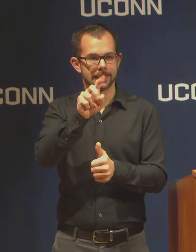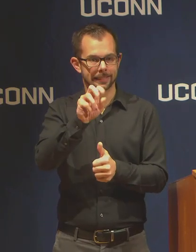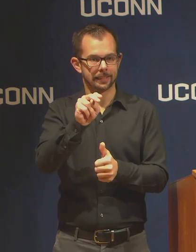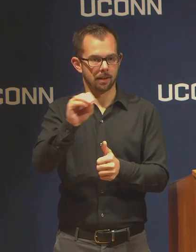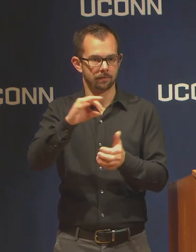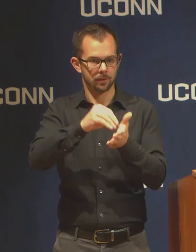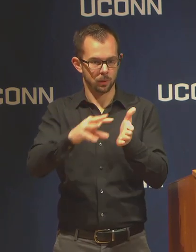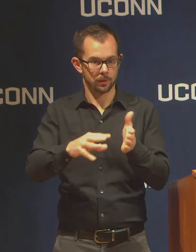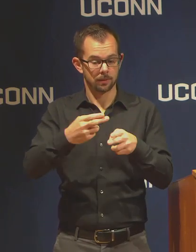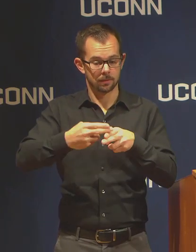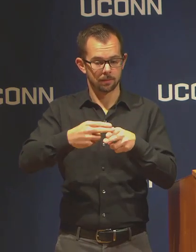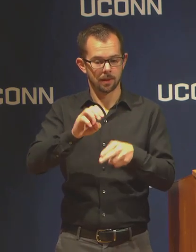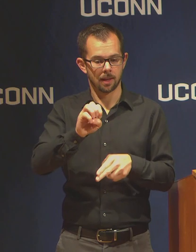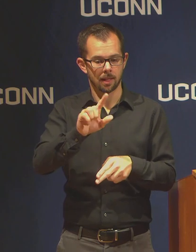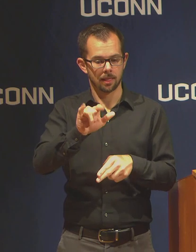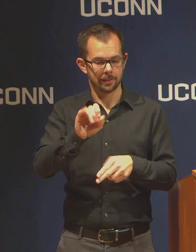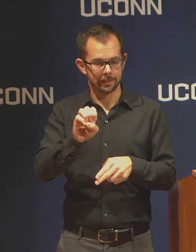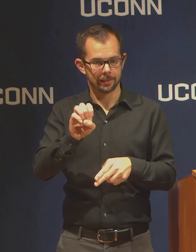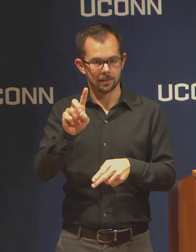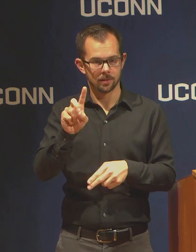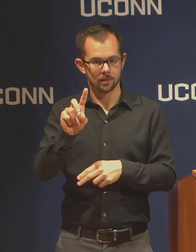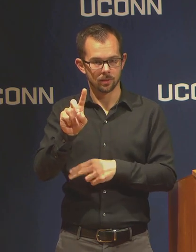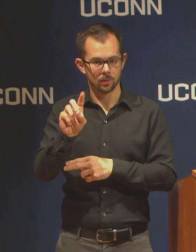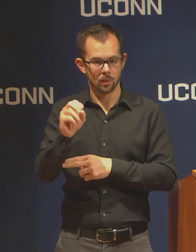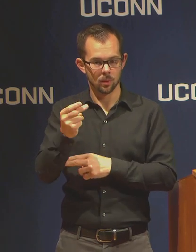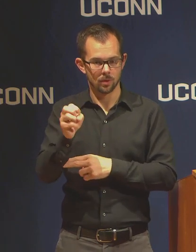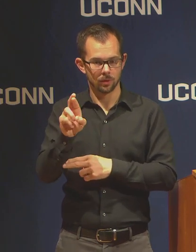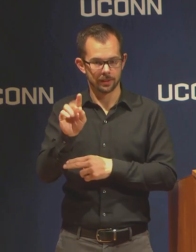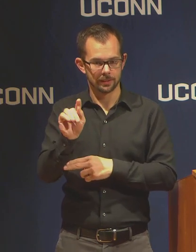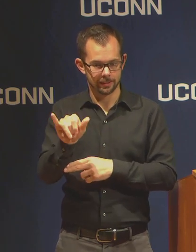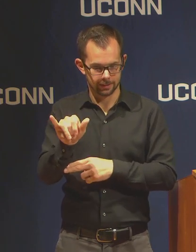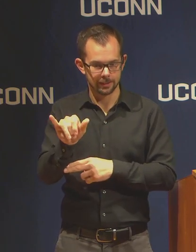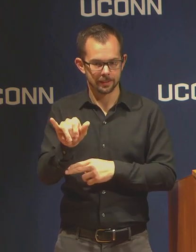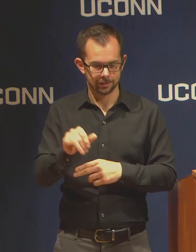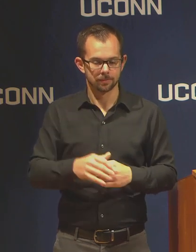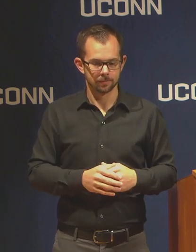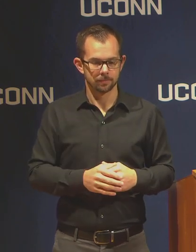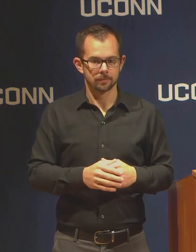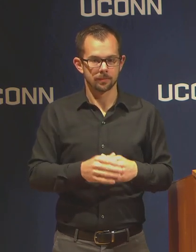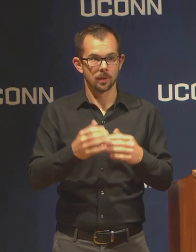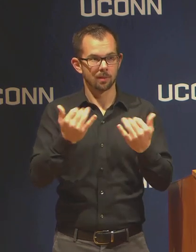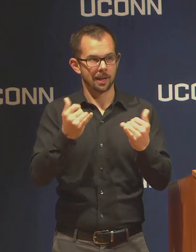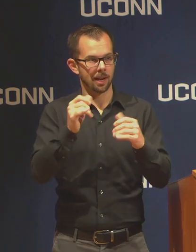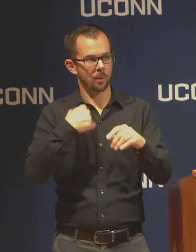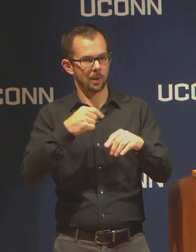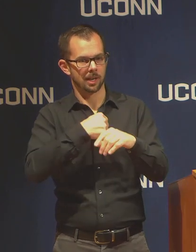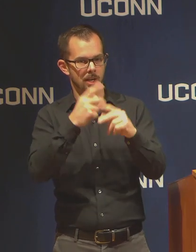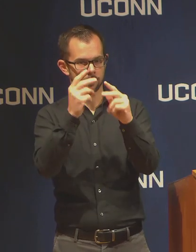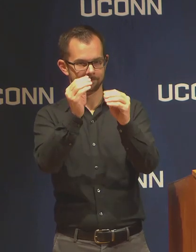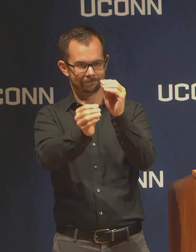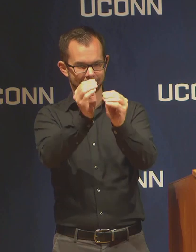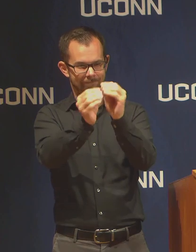and we are working on panning. We don't have the panning. Apparently we don't have the panning.